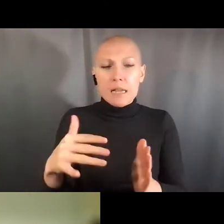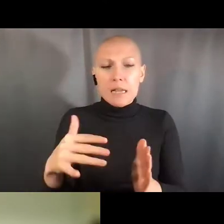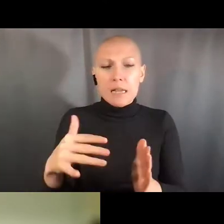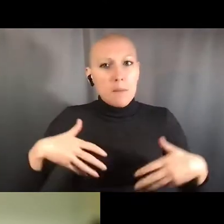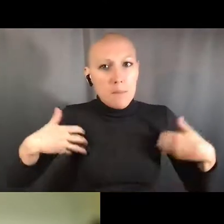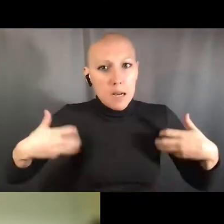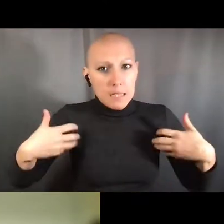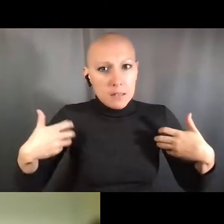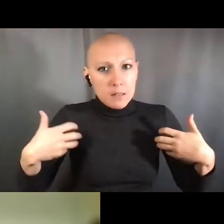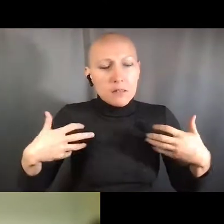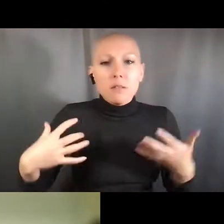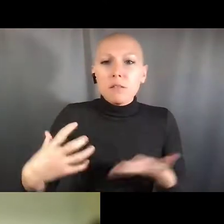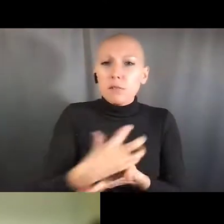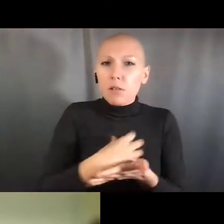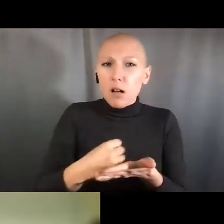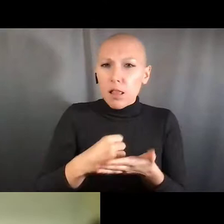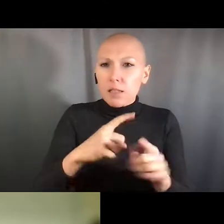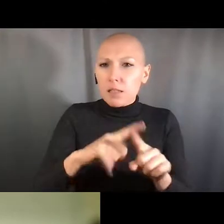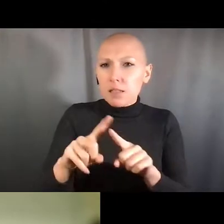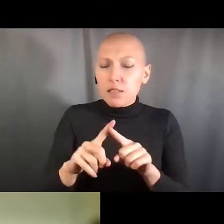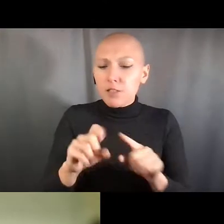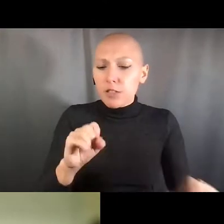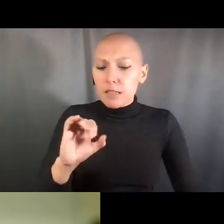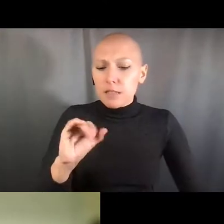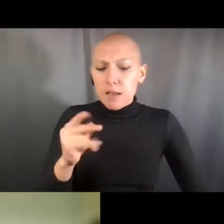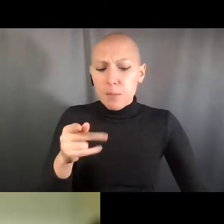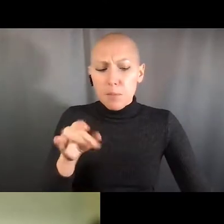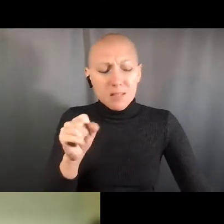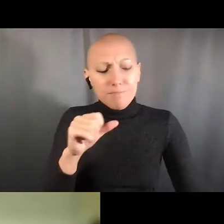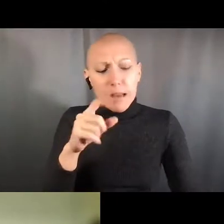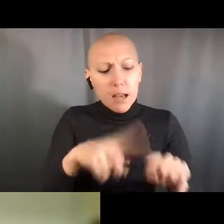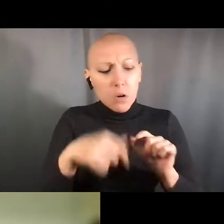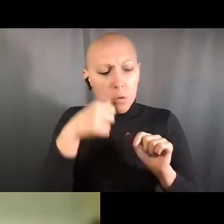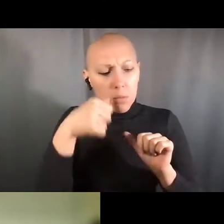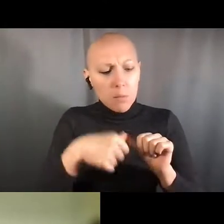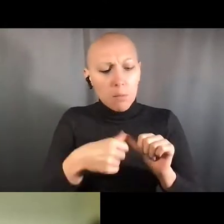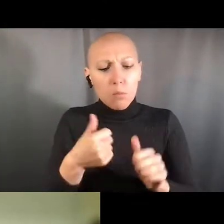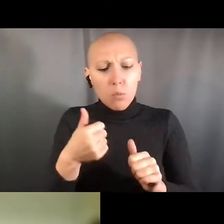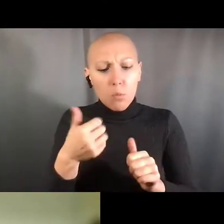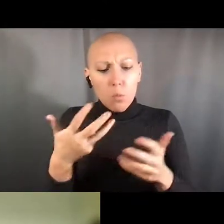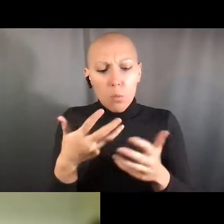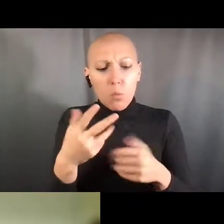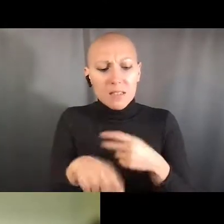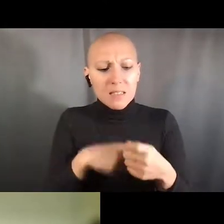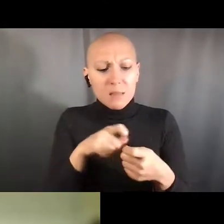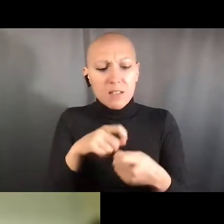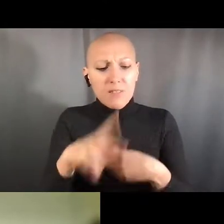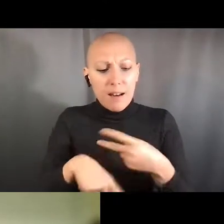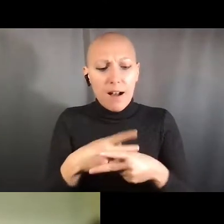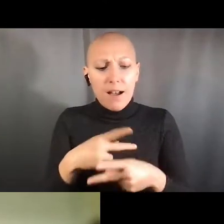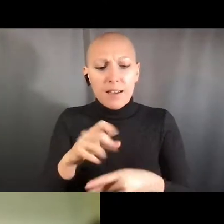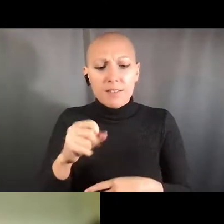including to help build this culture of safety. So for instance, you could bring your core facilities